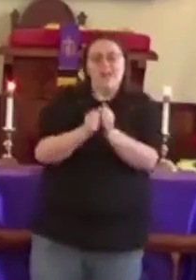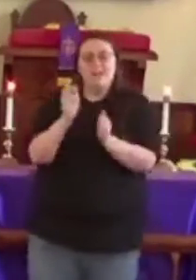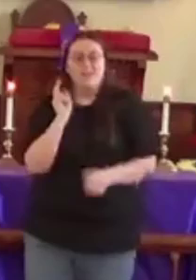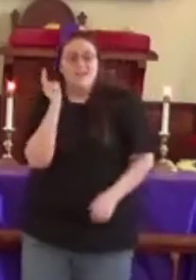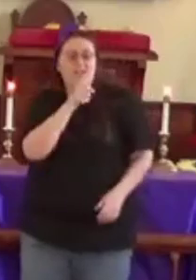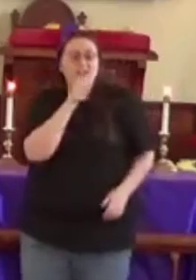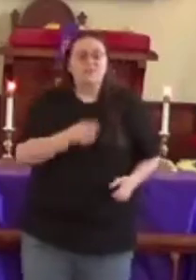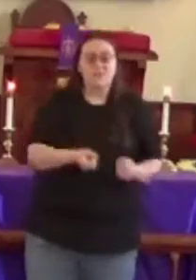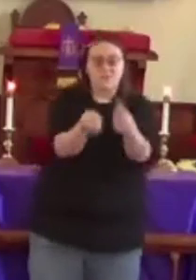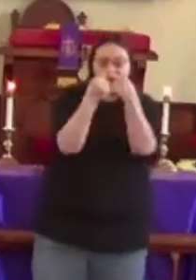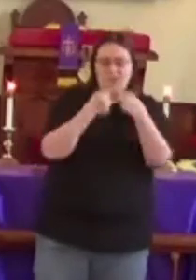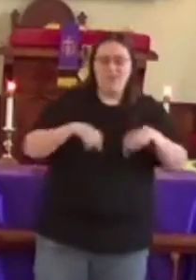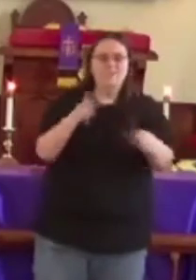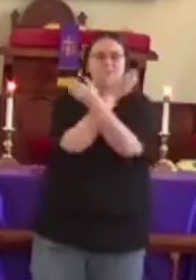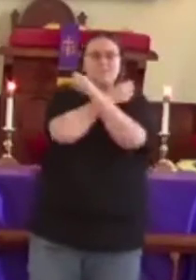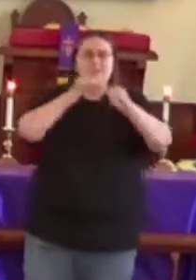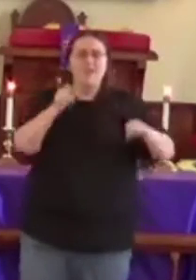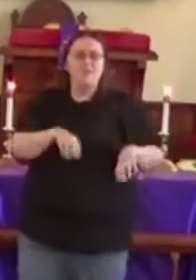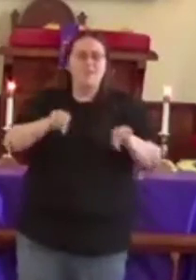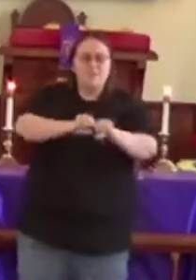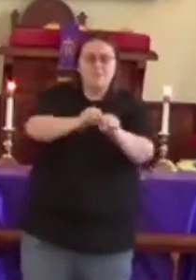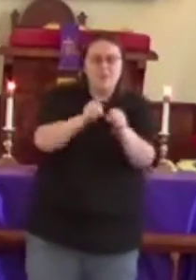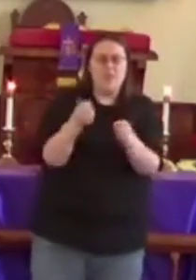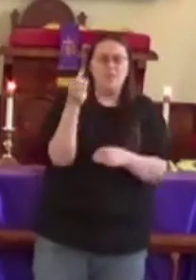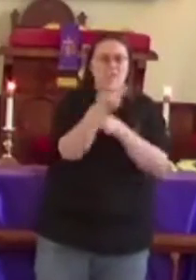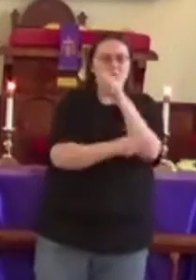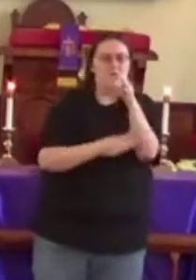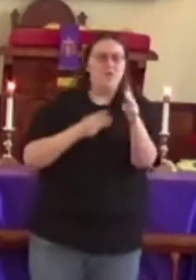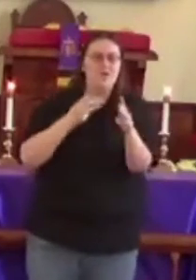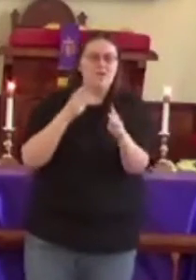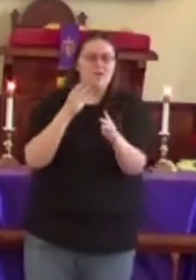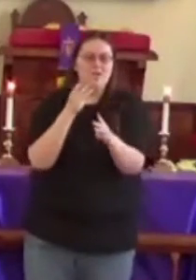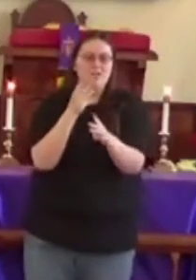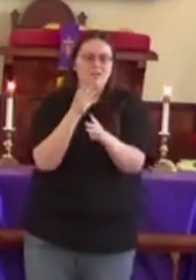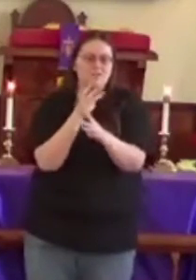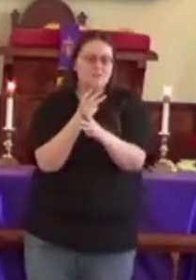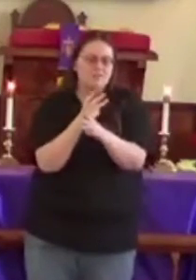God with us who came to save this broken world